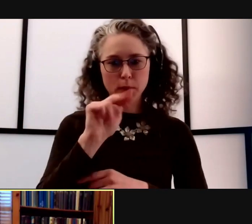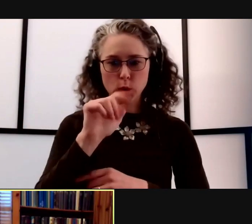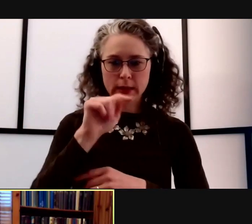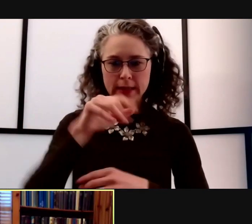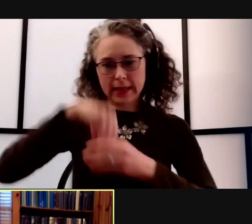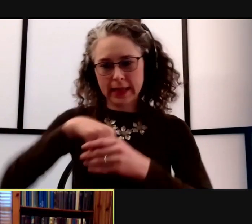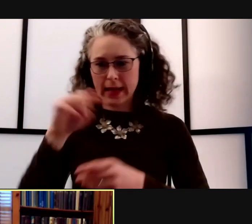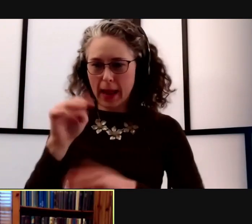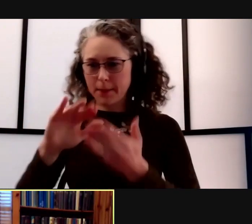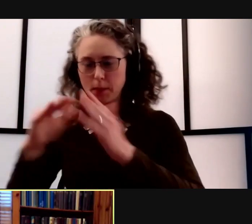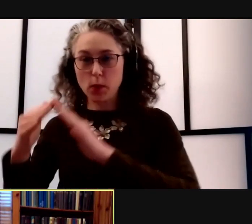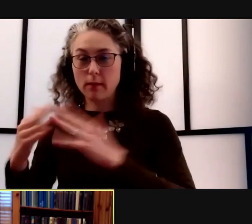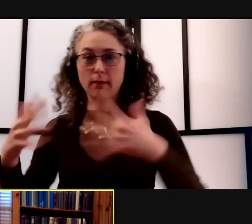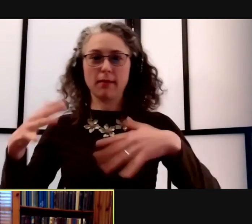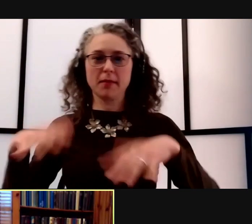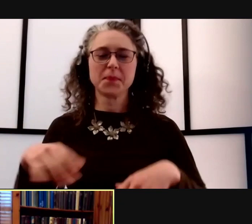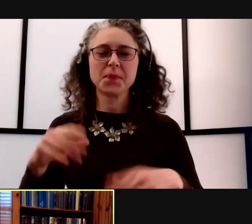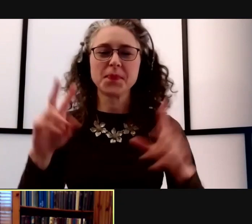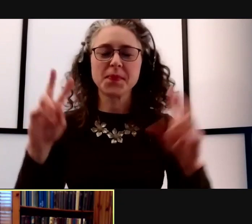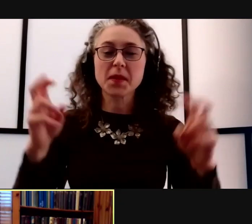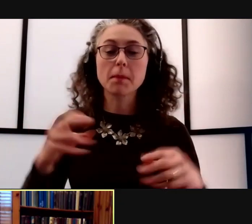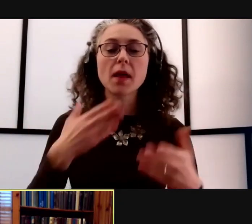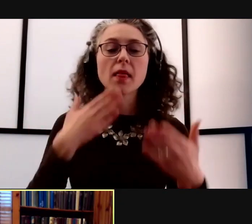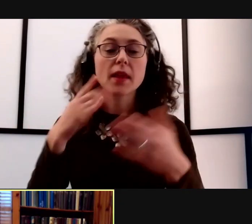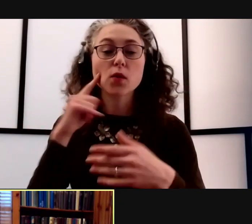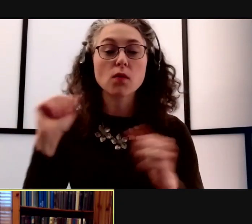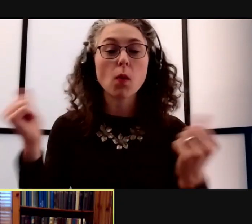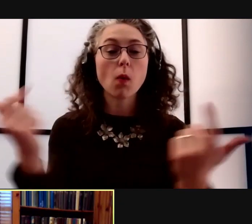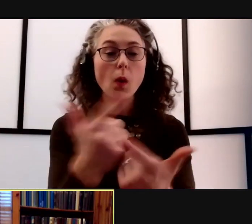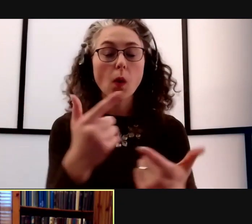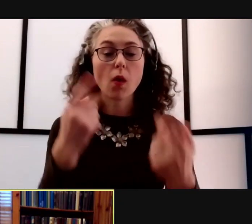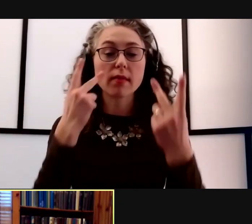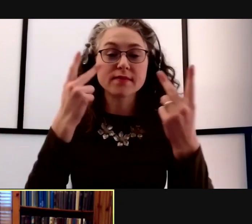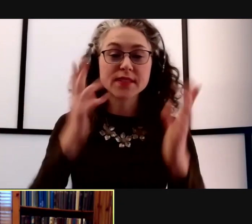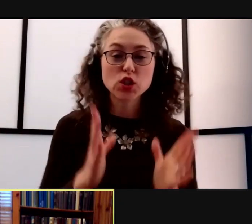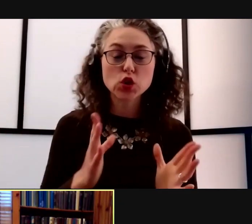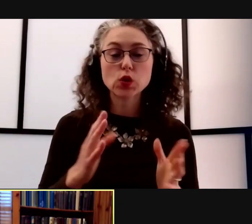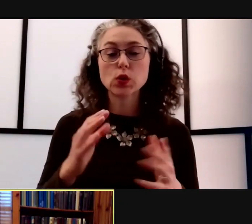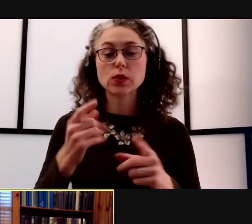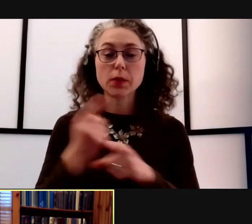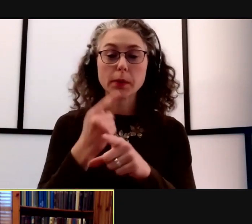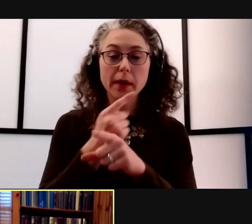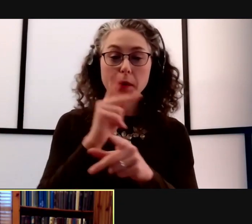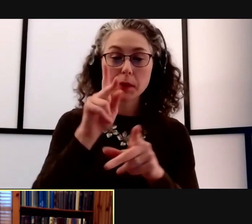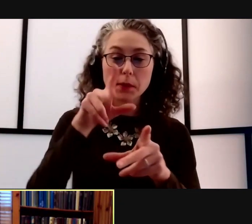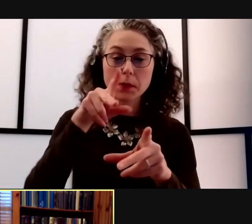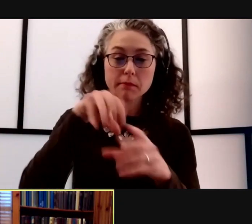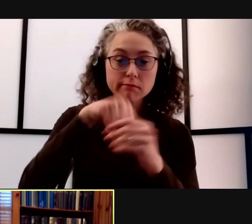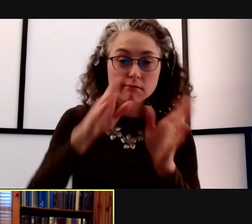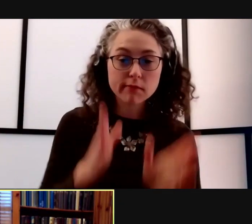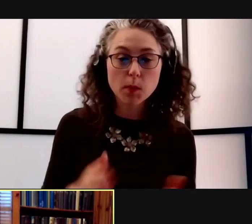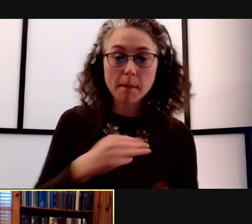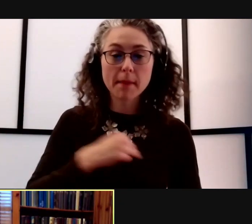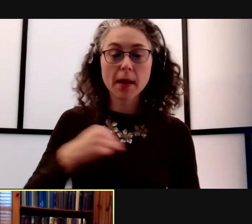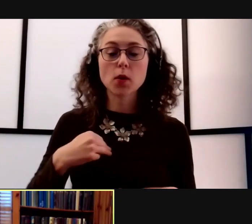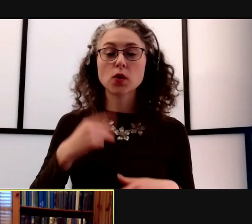But look, thanks to all of our guests and regular participants today and everyone who logged on for the hour.